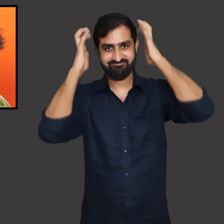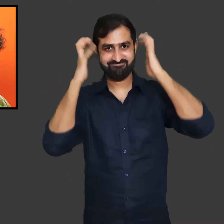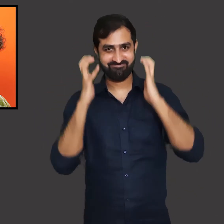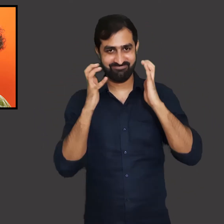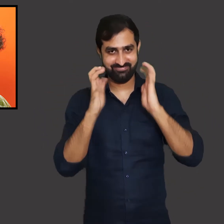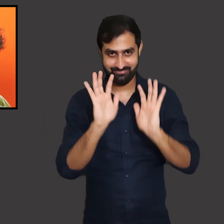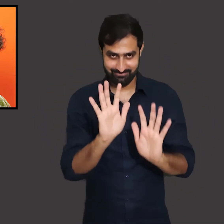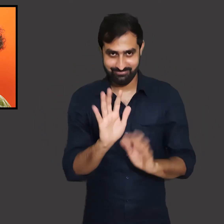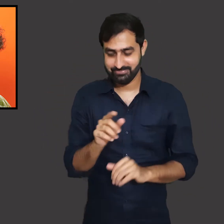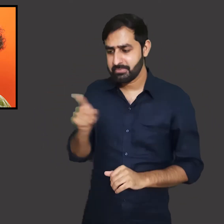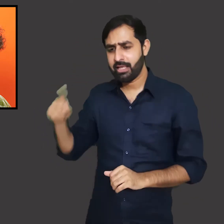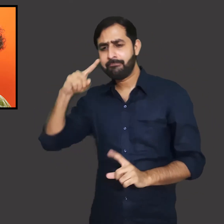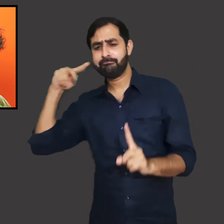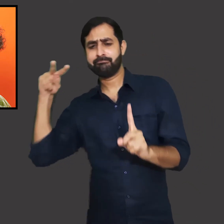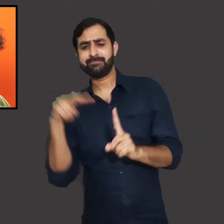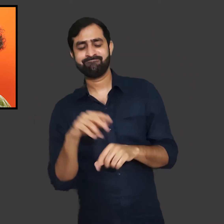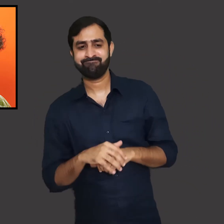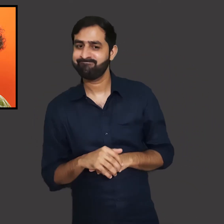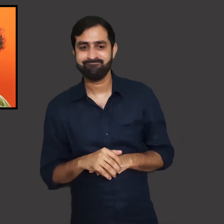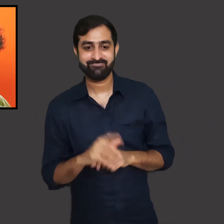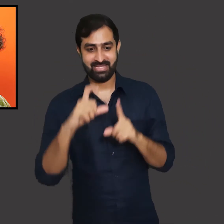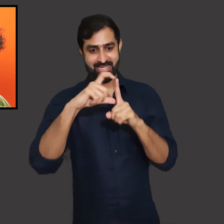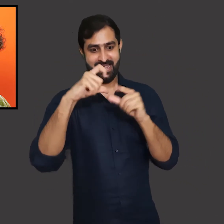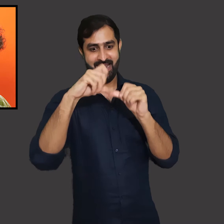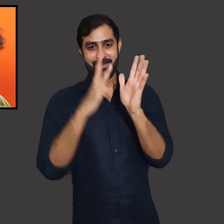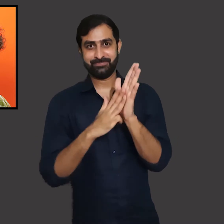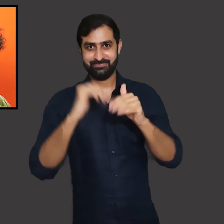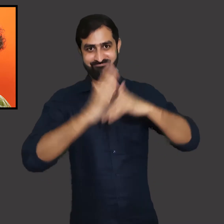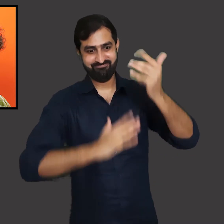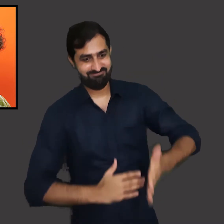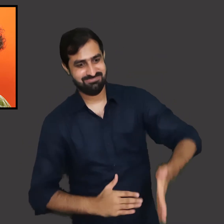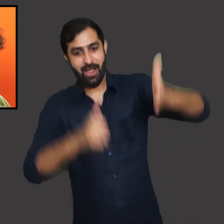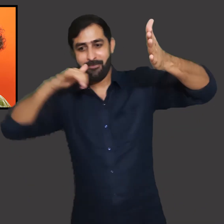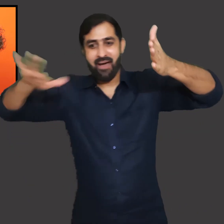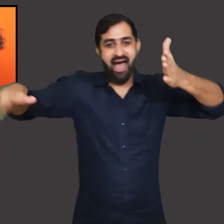She had a different view on it. She does not support building of dams.